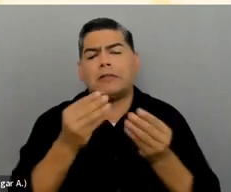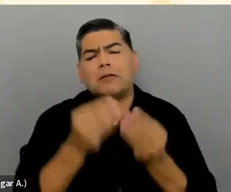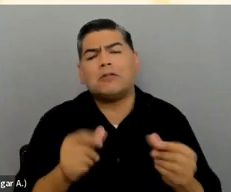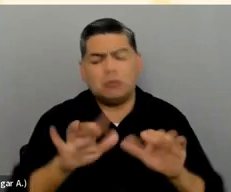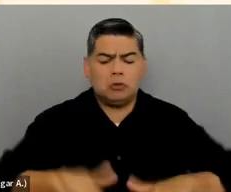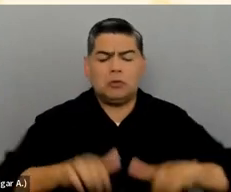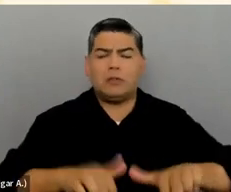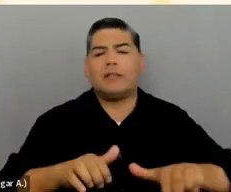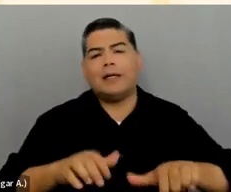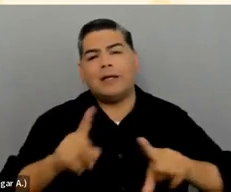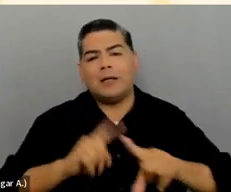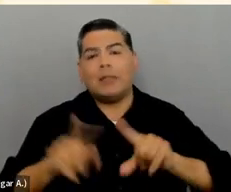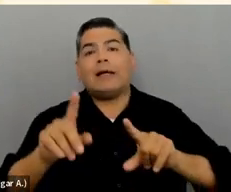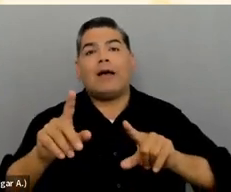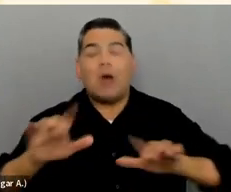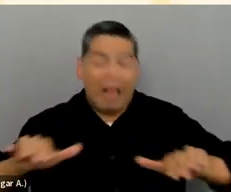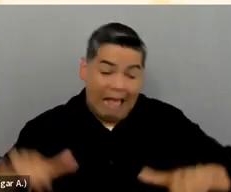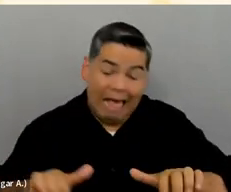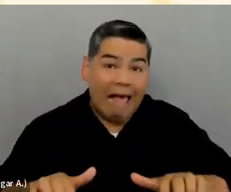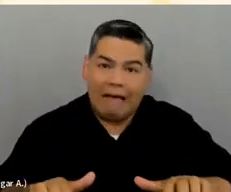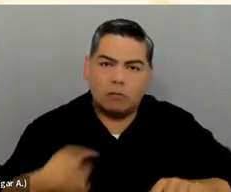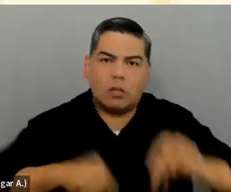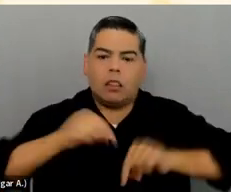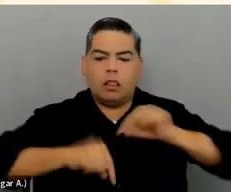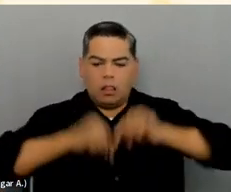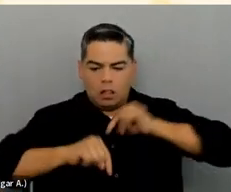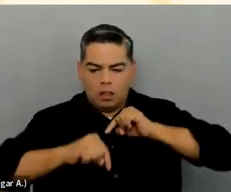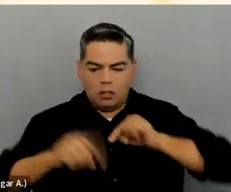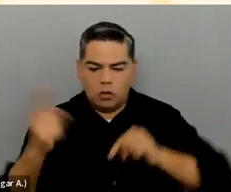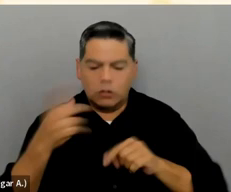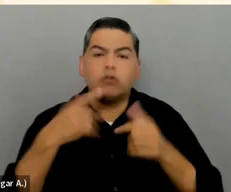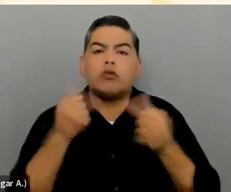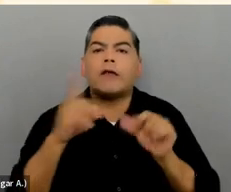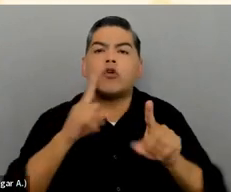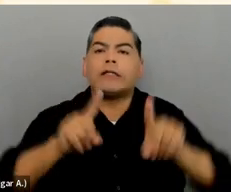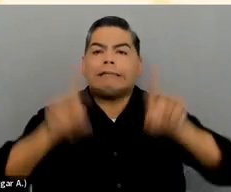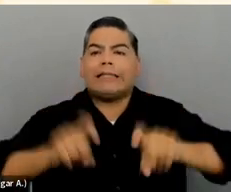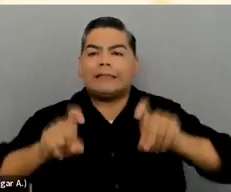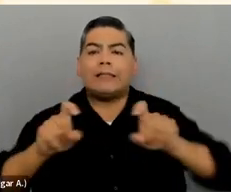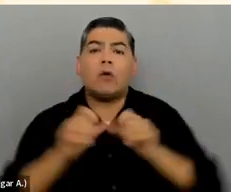are actually a step backwards, and make it worse. So I would say always make sure you're testing with real users